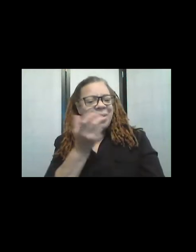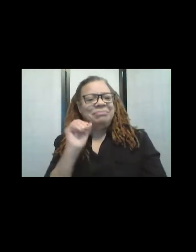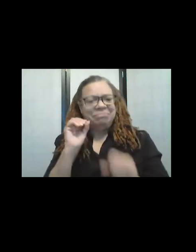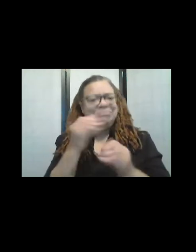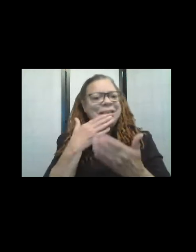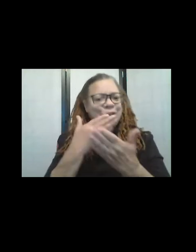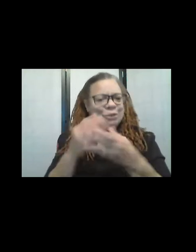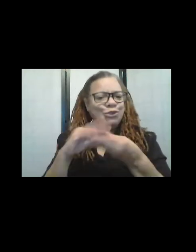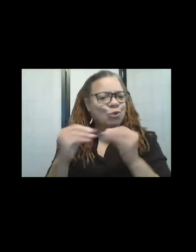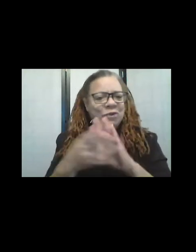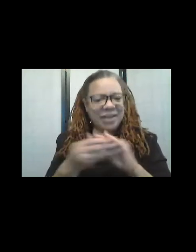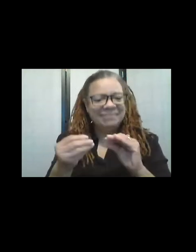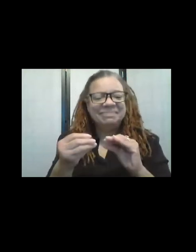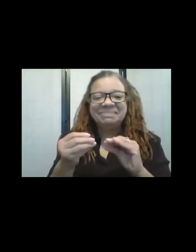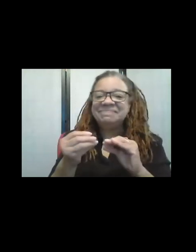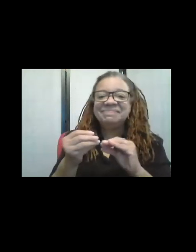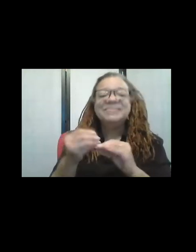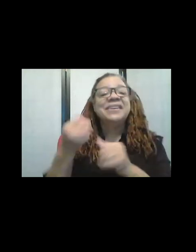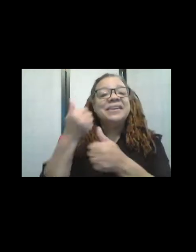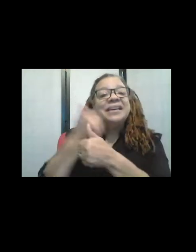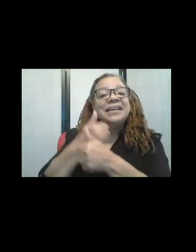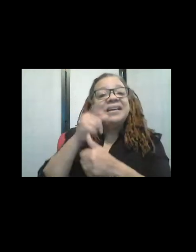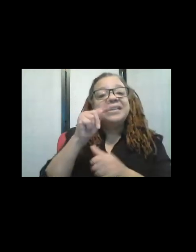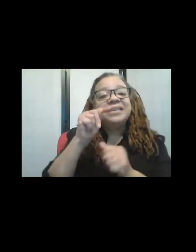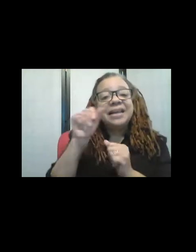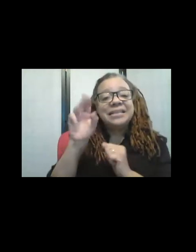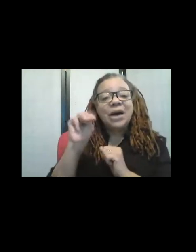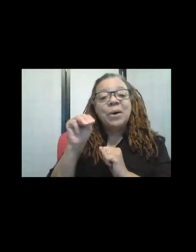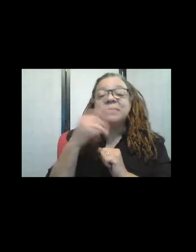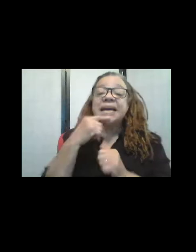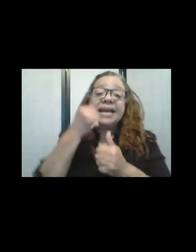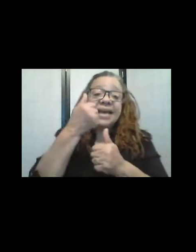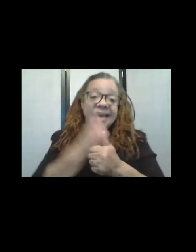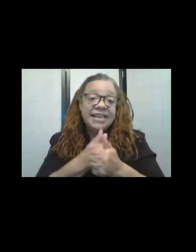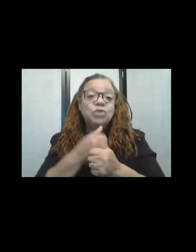Oh yeah. Apparently each individual little, uh, thread of wool is very rough,